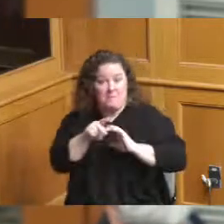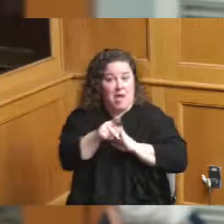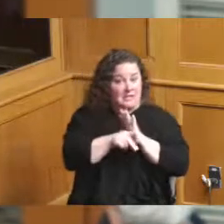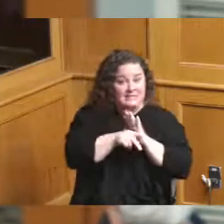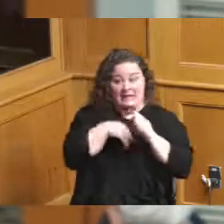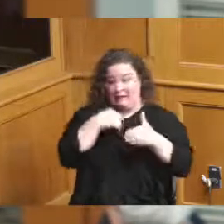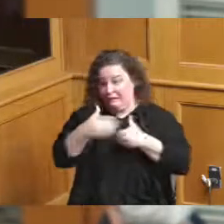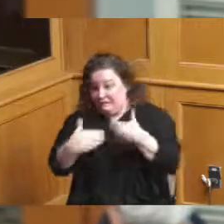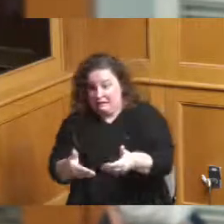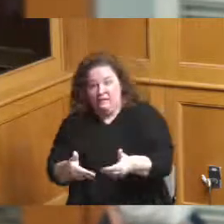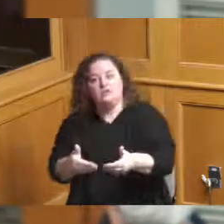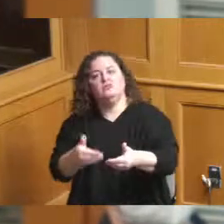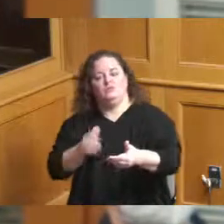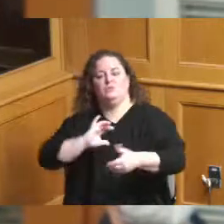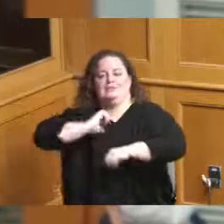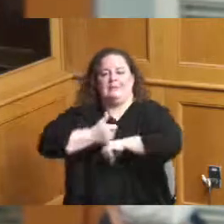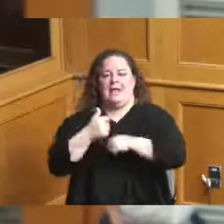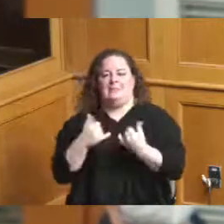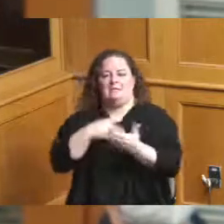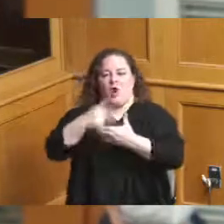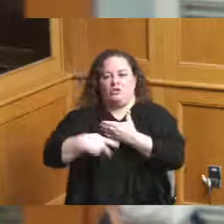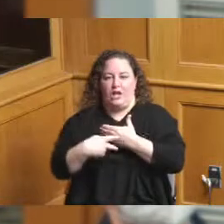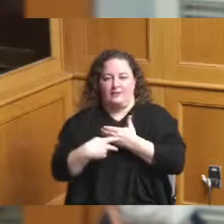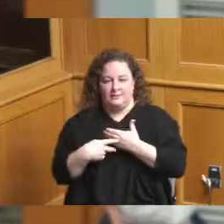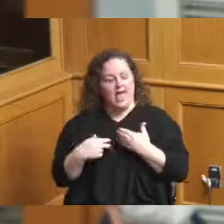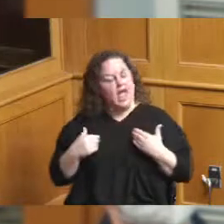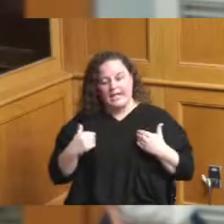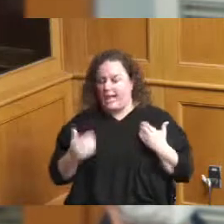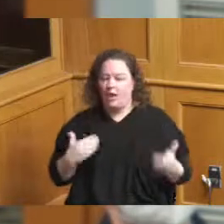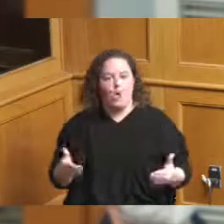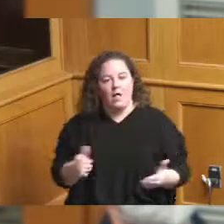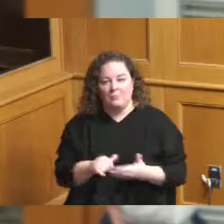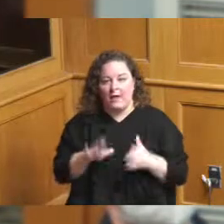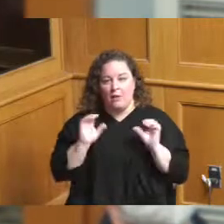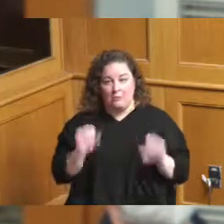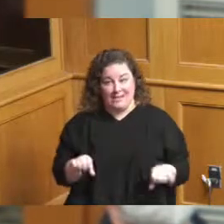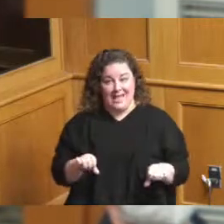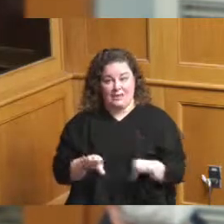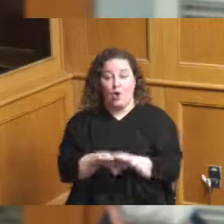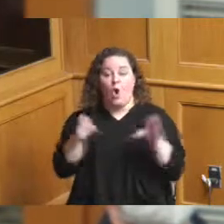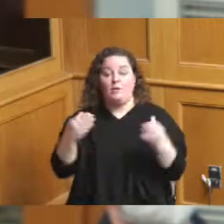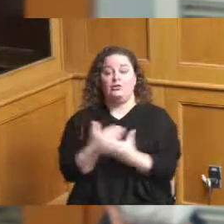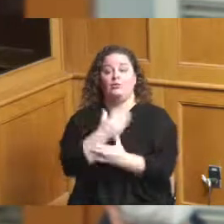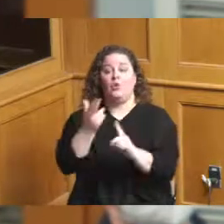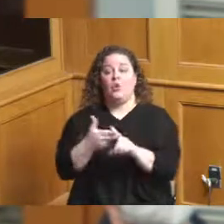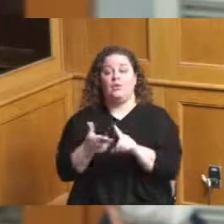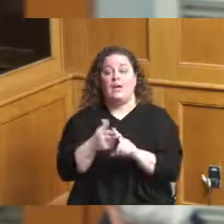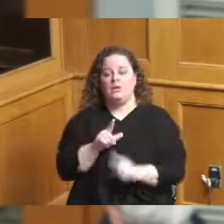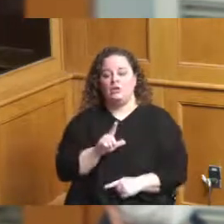to get this project moving forward so that we can open a new hotel in 2025 and we have these